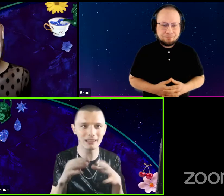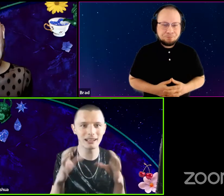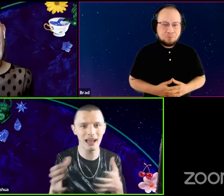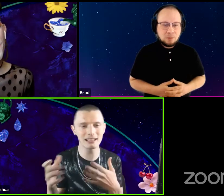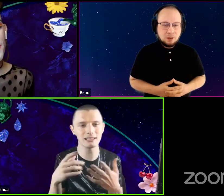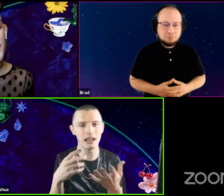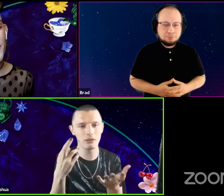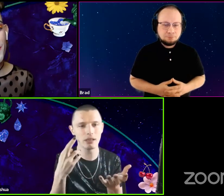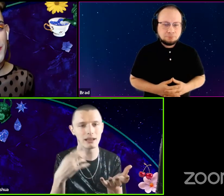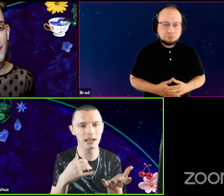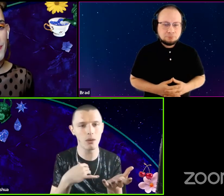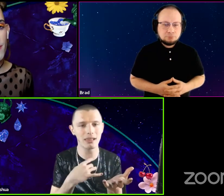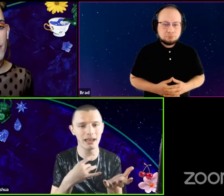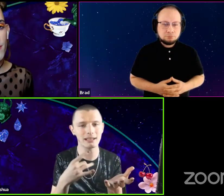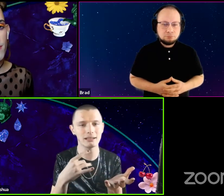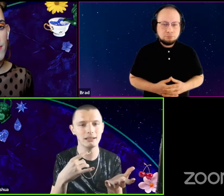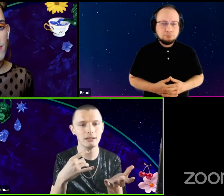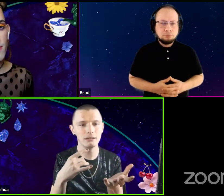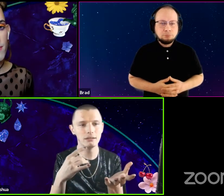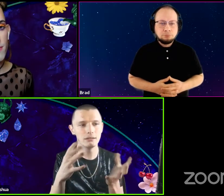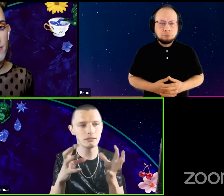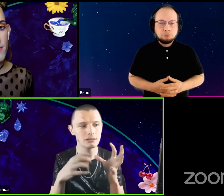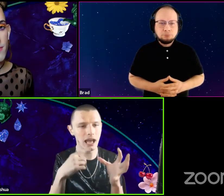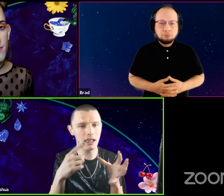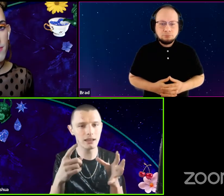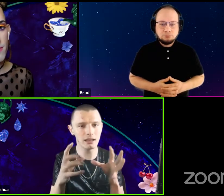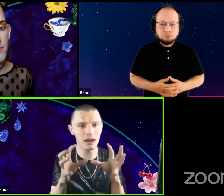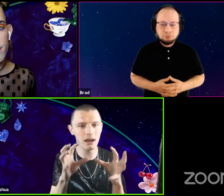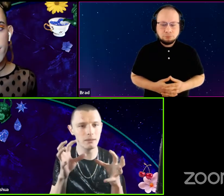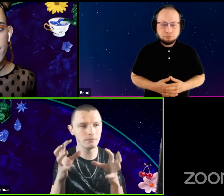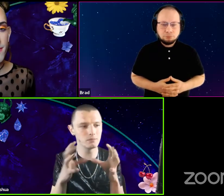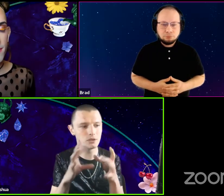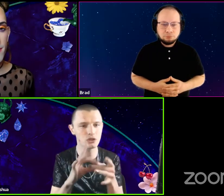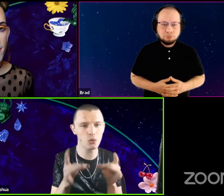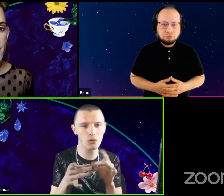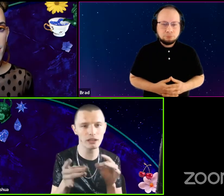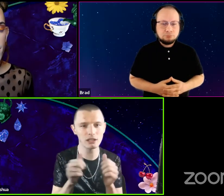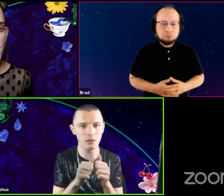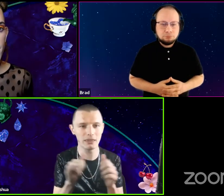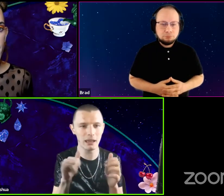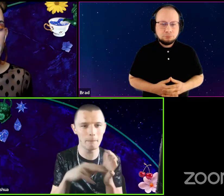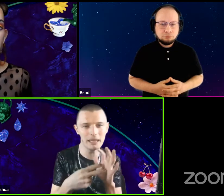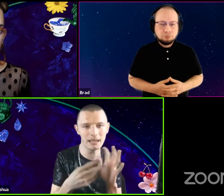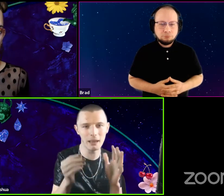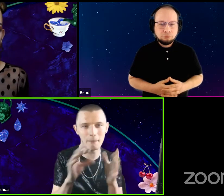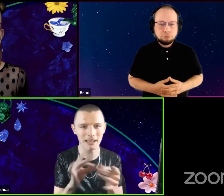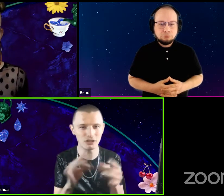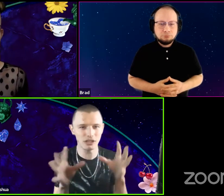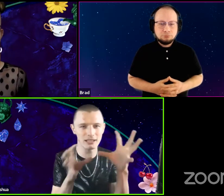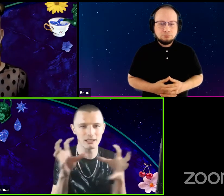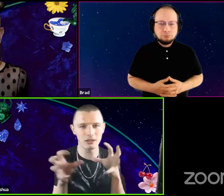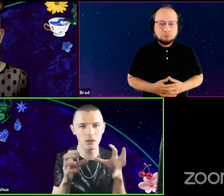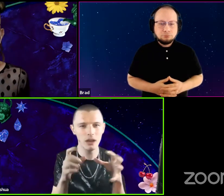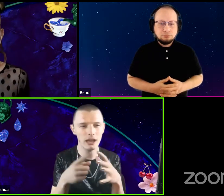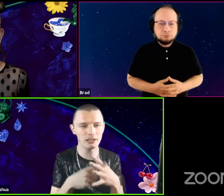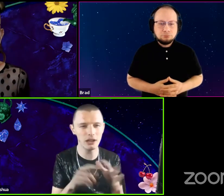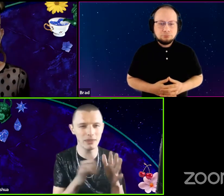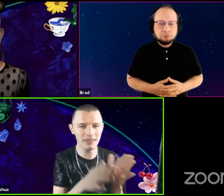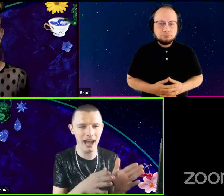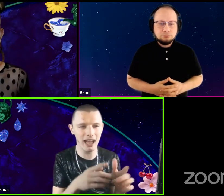in the classes and I realized like, oh I like, telling, um, stories with like meaning and messages. And so I started with that.